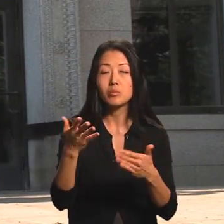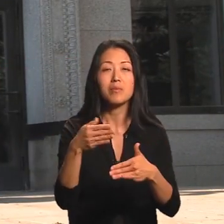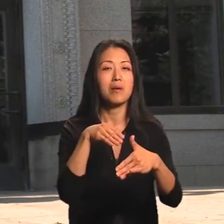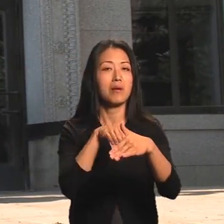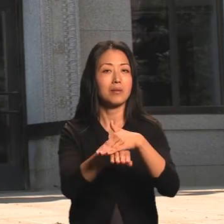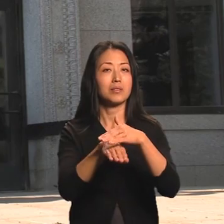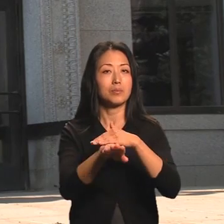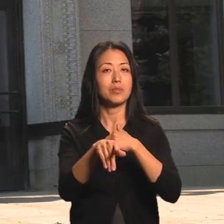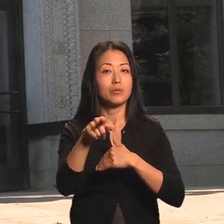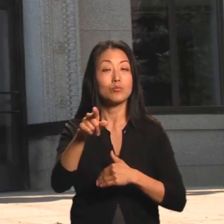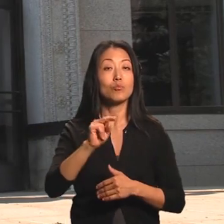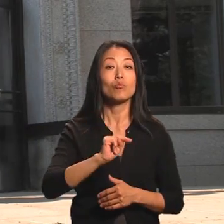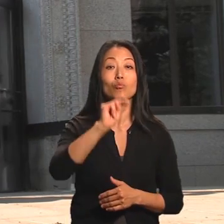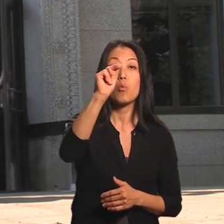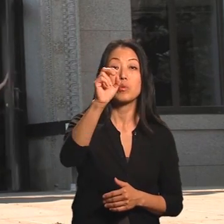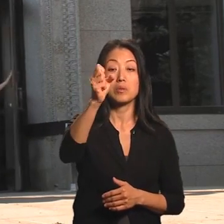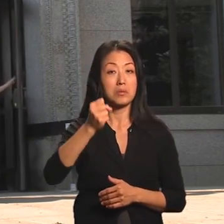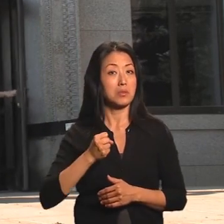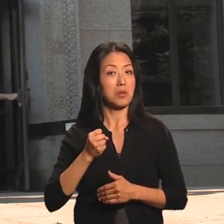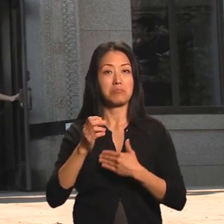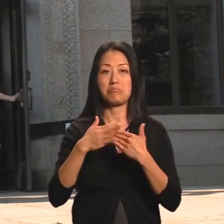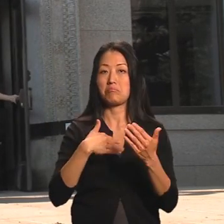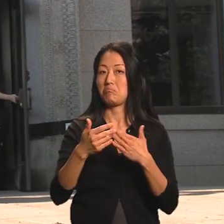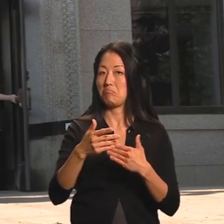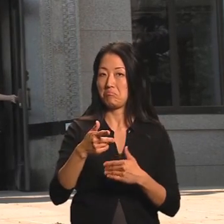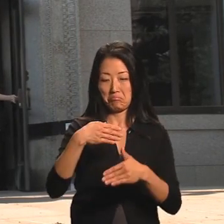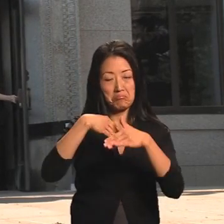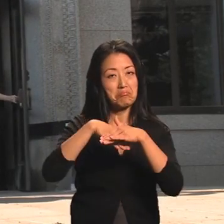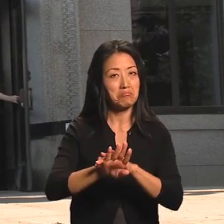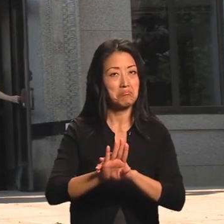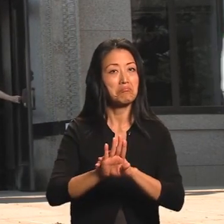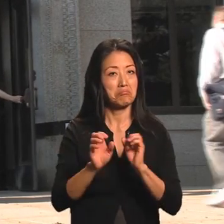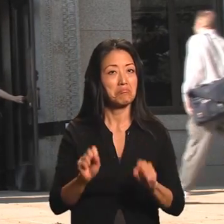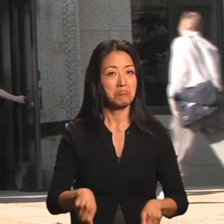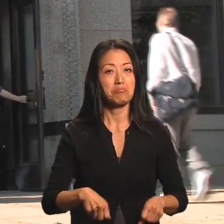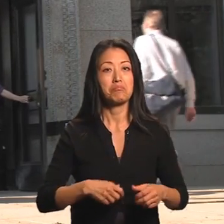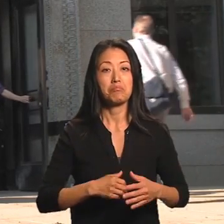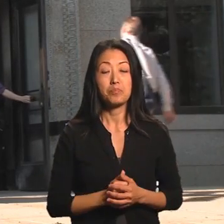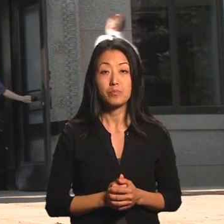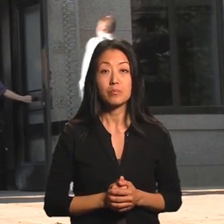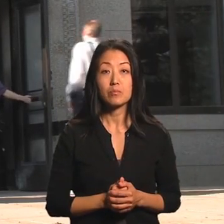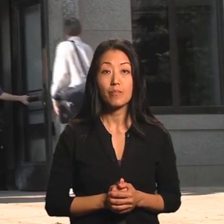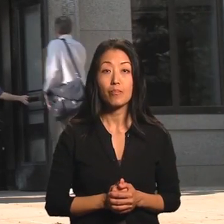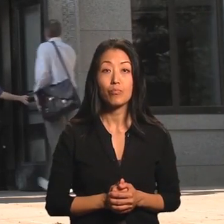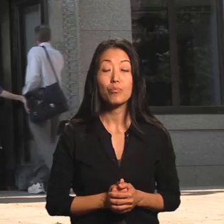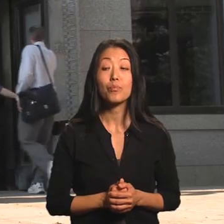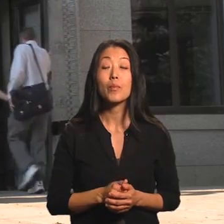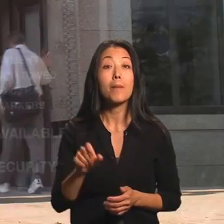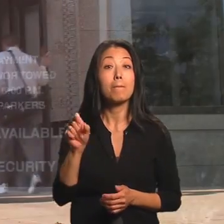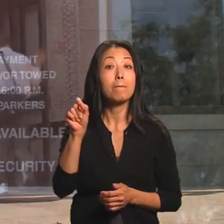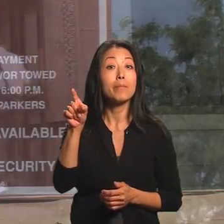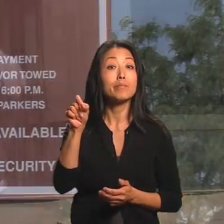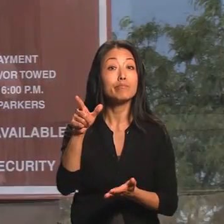on the north and south sides of the building.